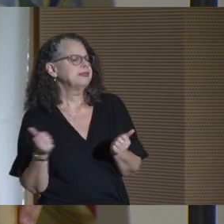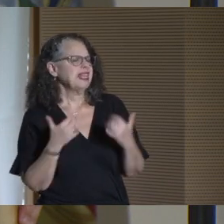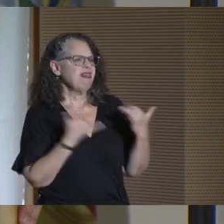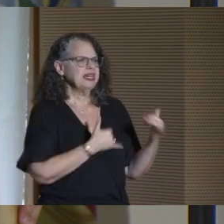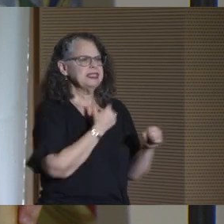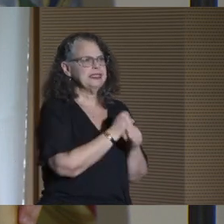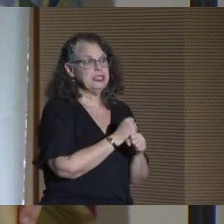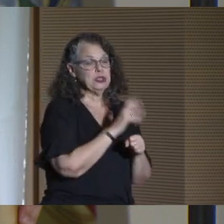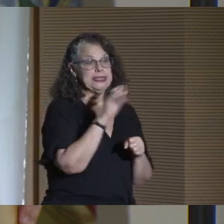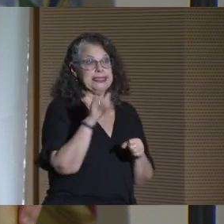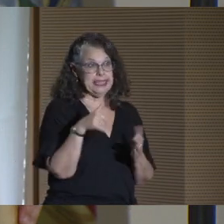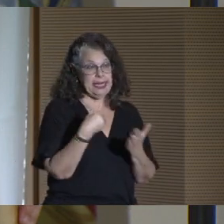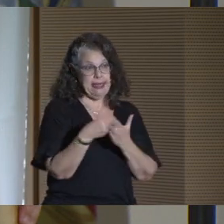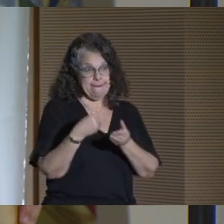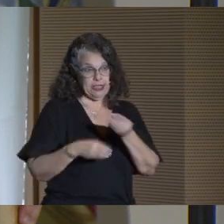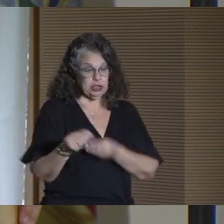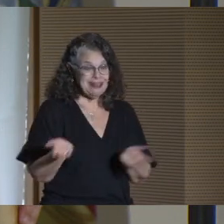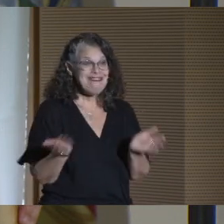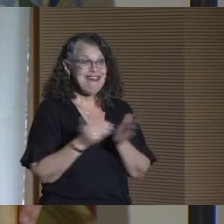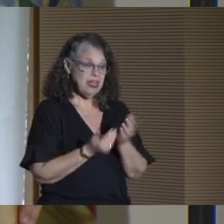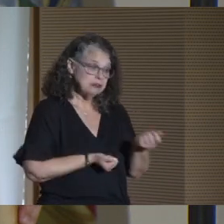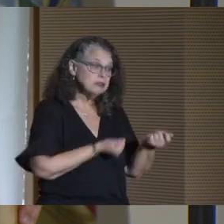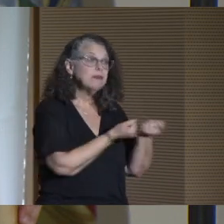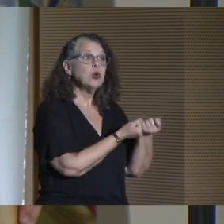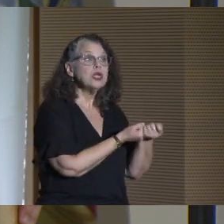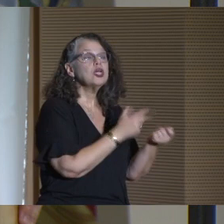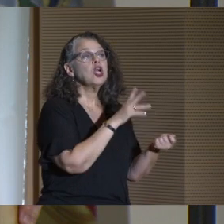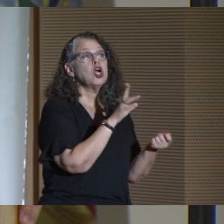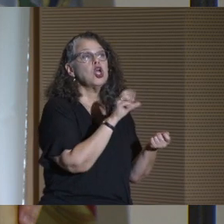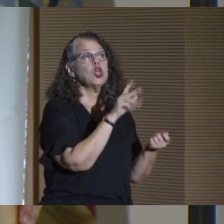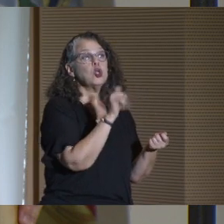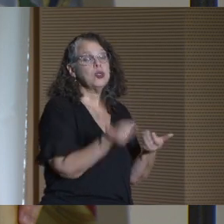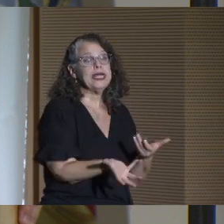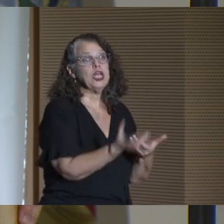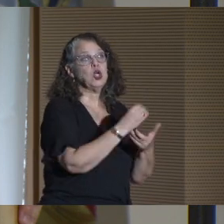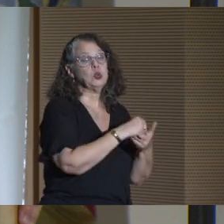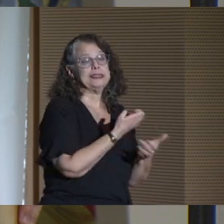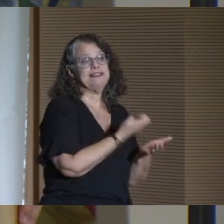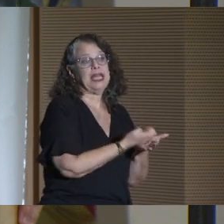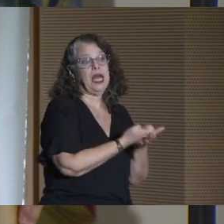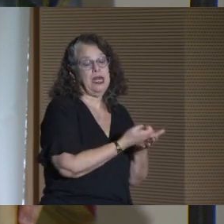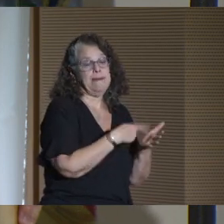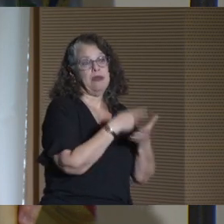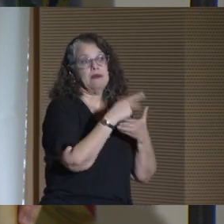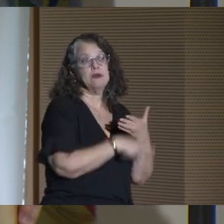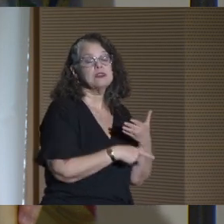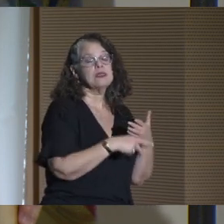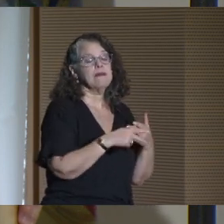And this year's city budget again funded the CUNY Inclusive Economy Initiative,